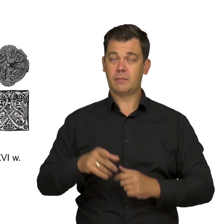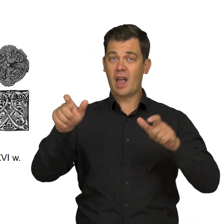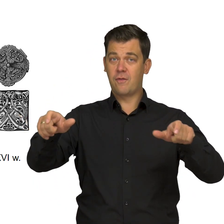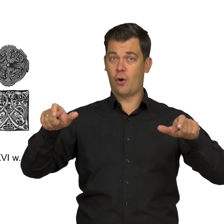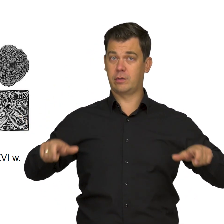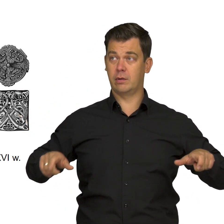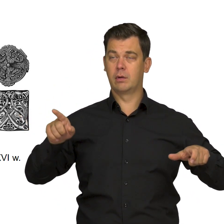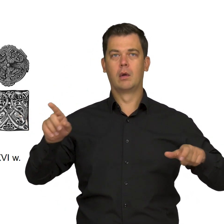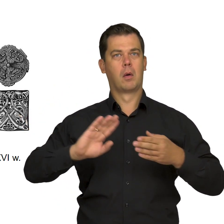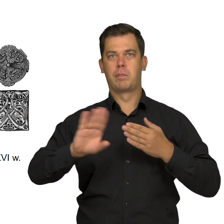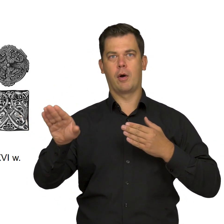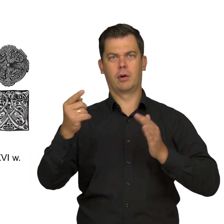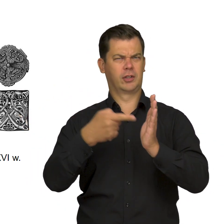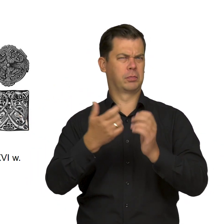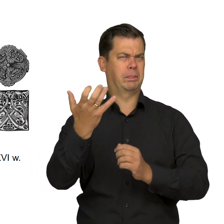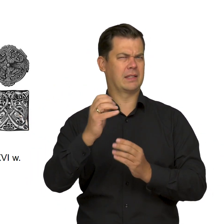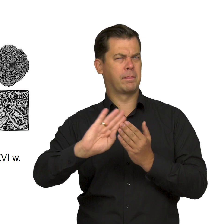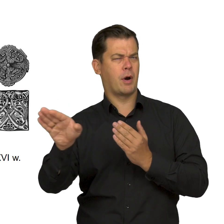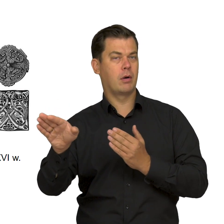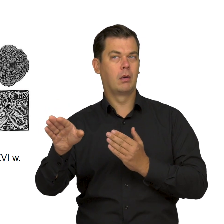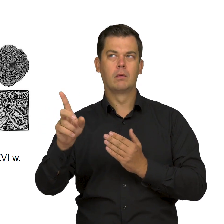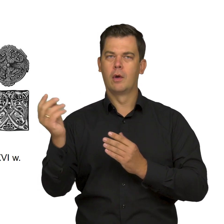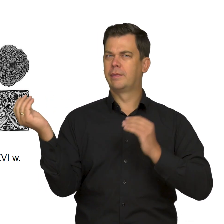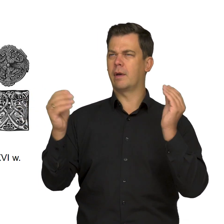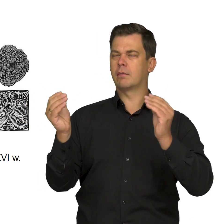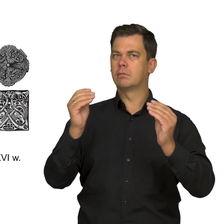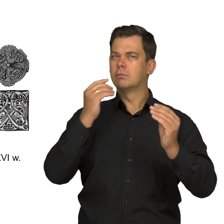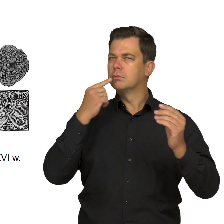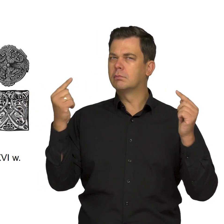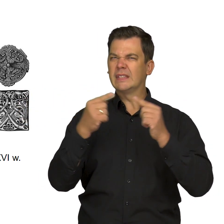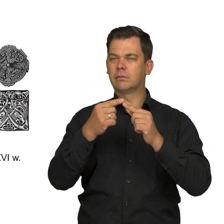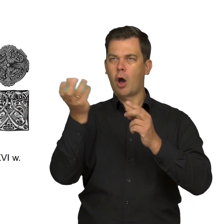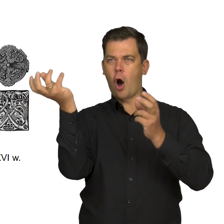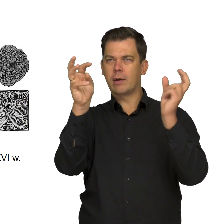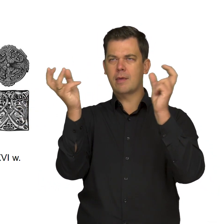The armchair was made much later, and the ornaments decorating it